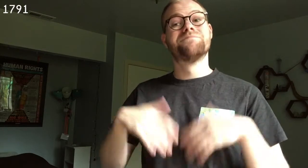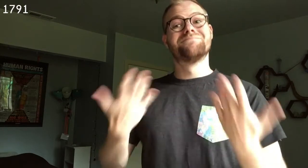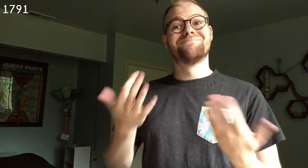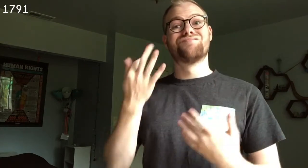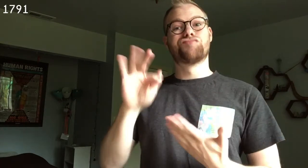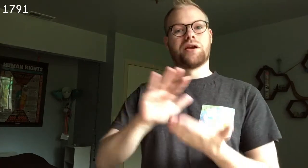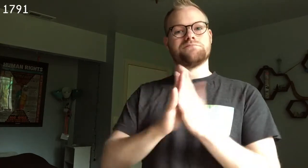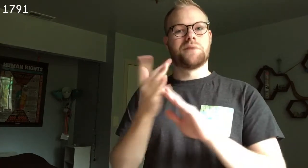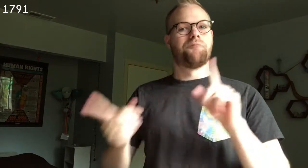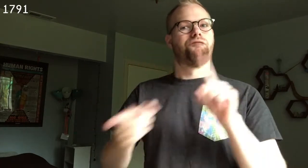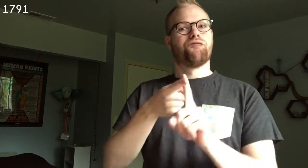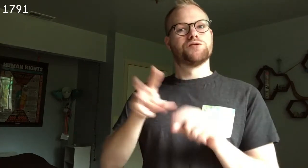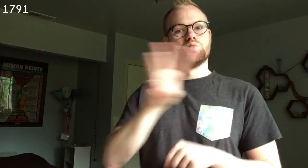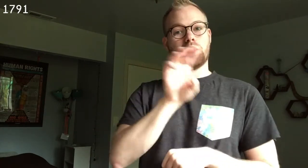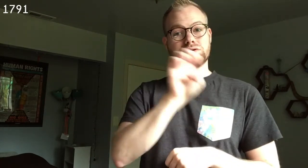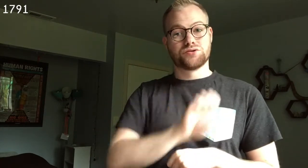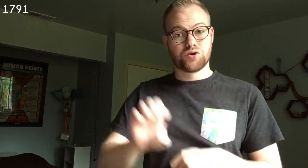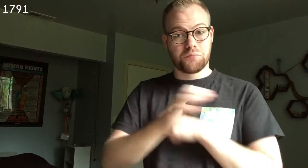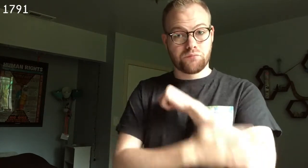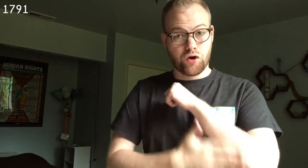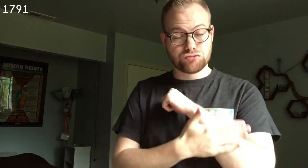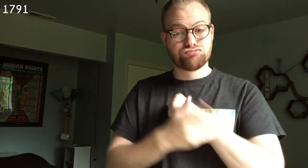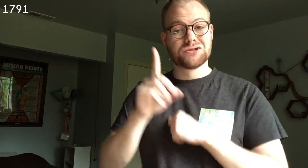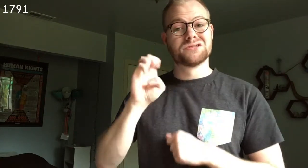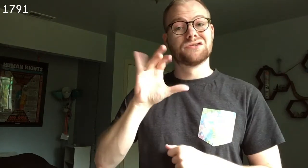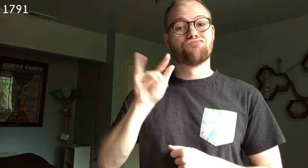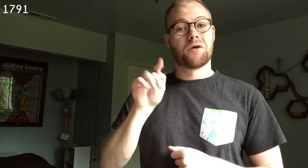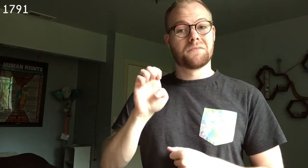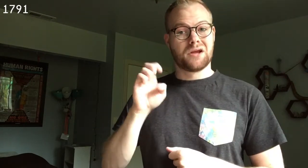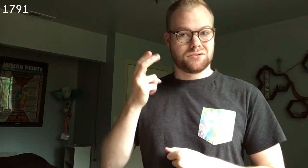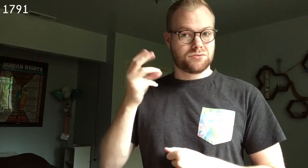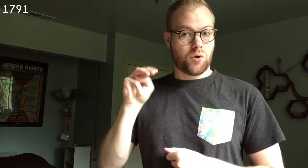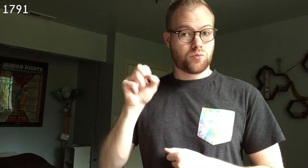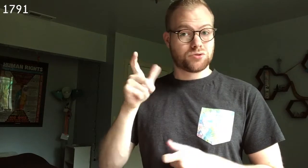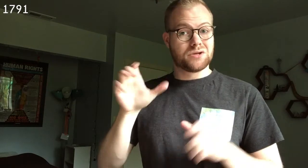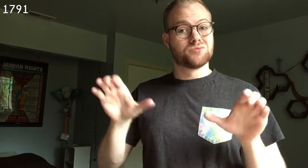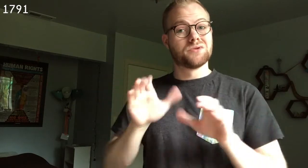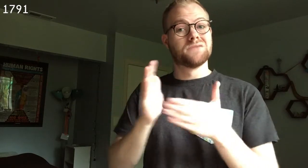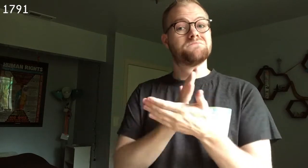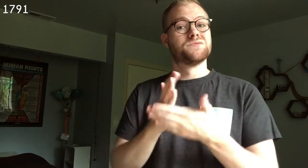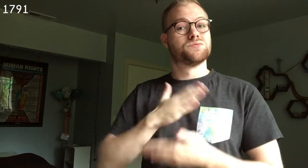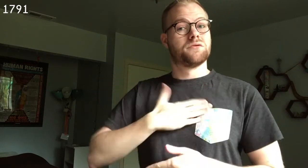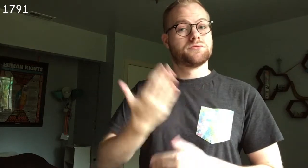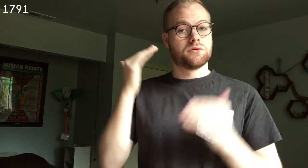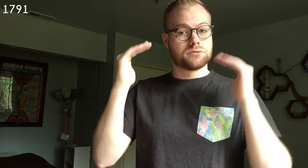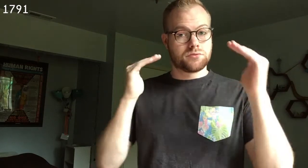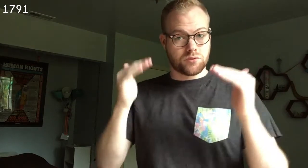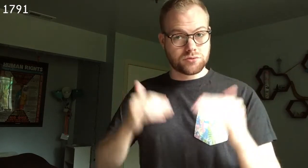France thus becomes the first West European country to decriminalize homosexual acts between consenting adults.